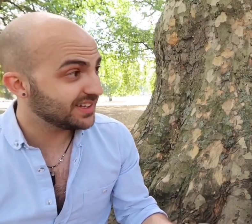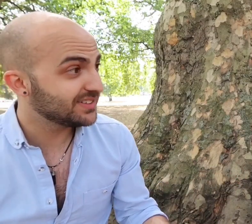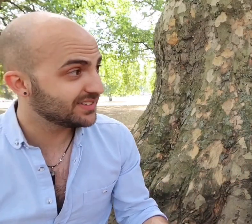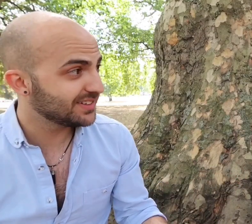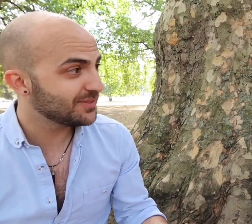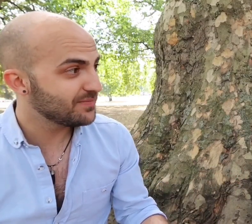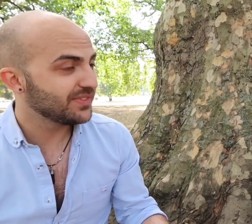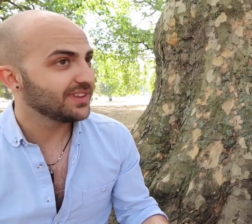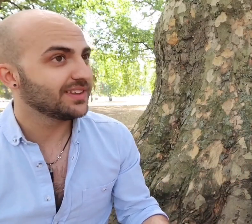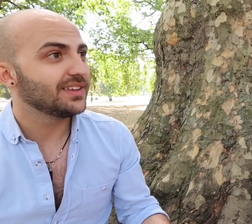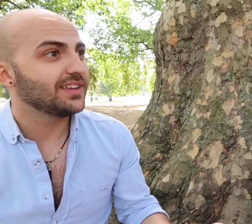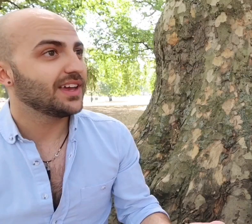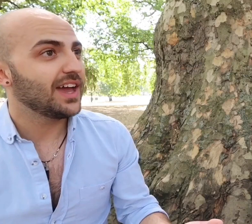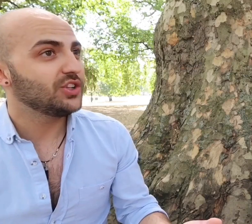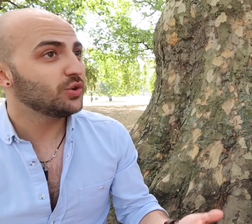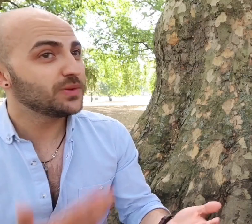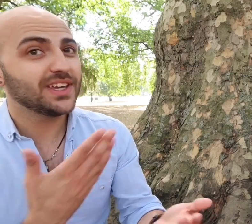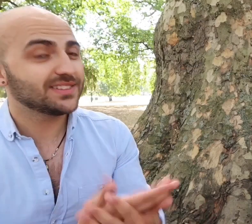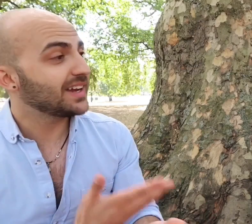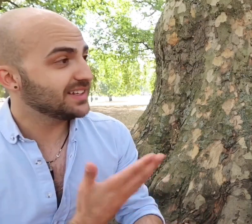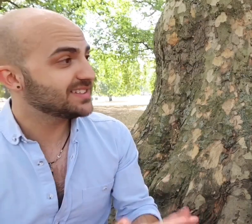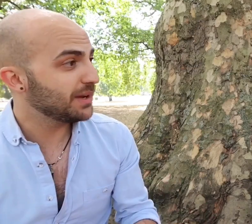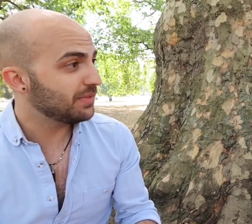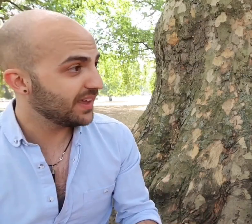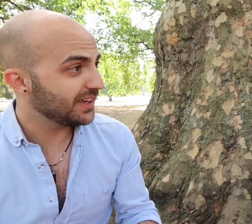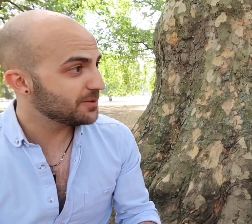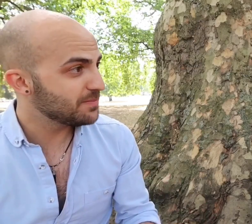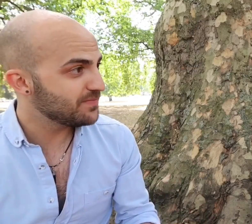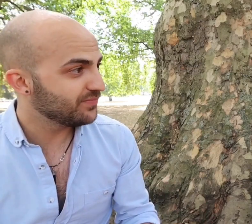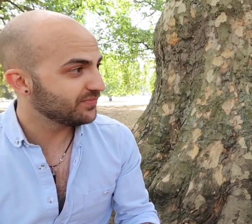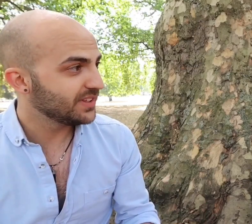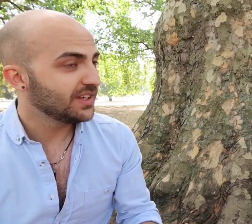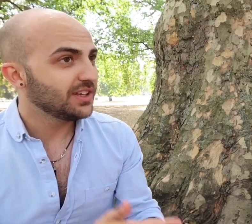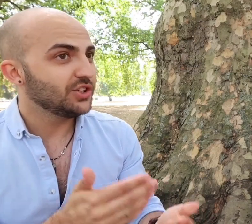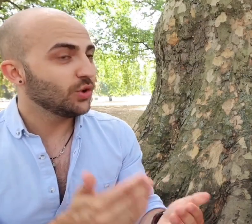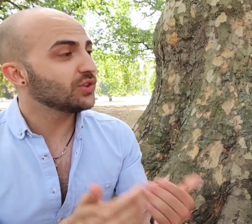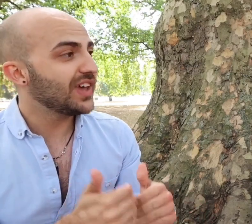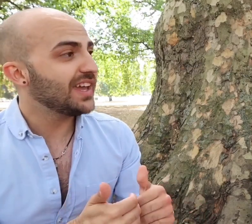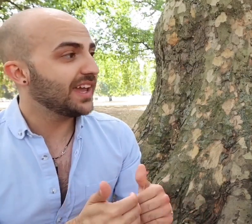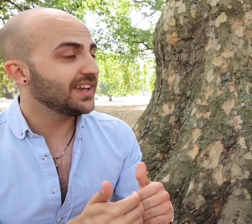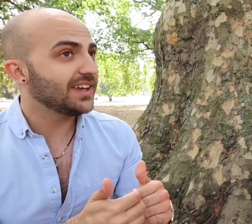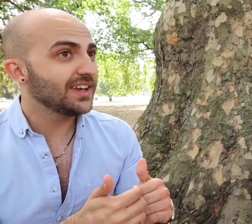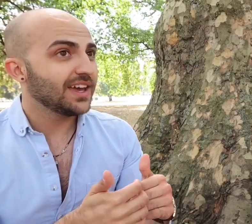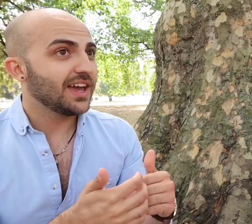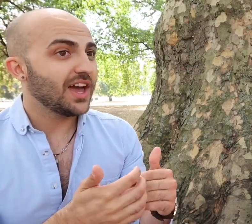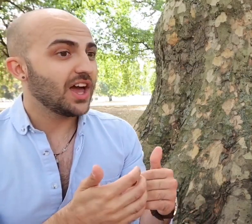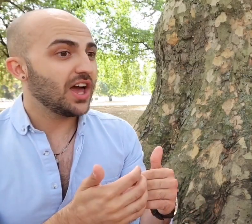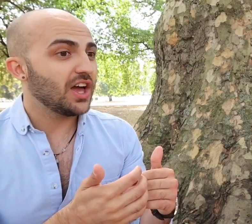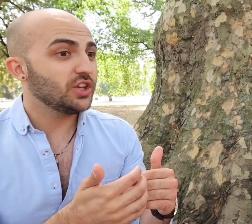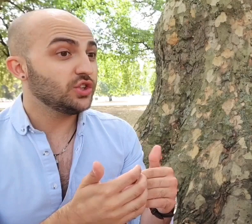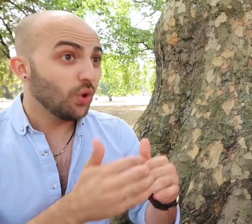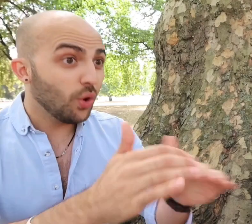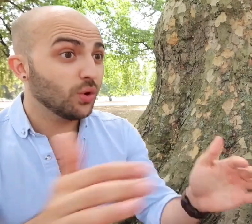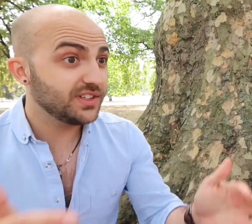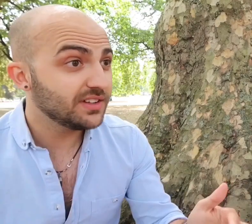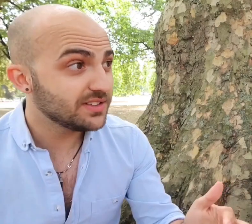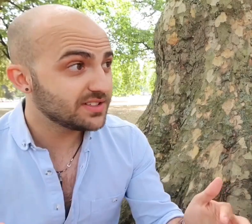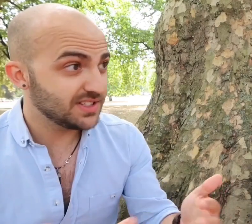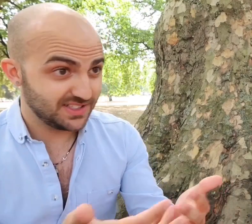Yeah. You're doing exactly the same thing. You're saying "your audience..." to the